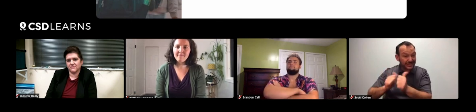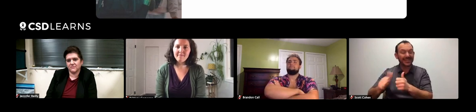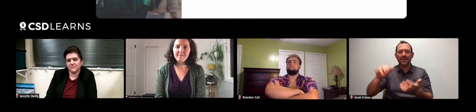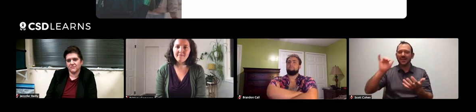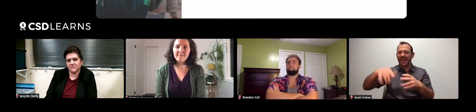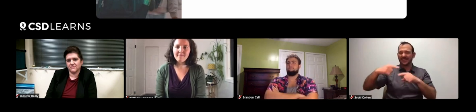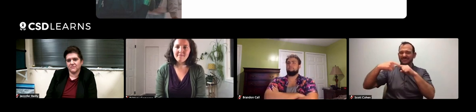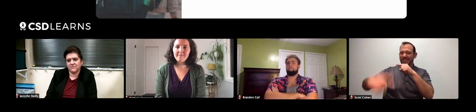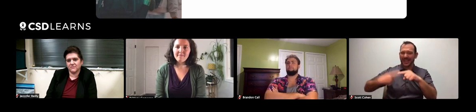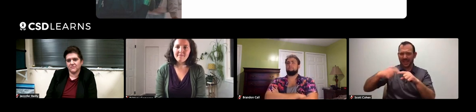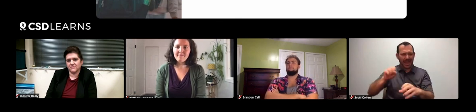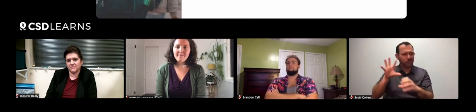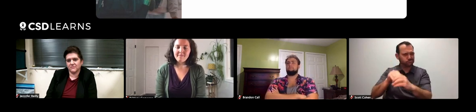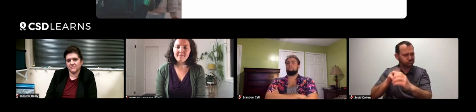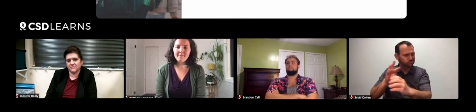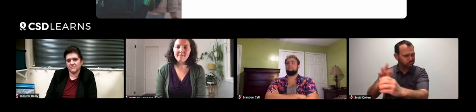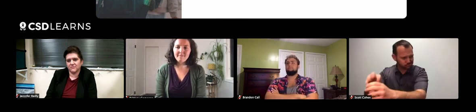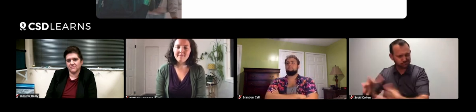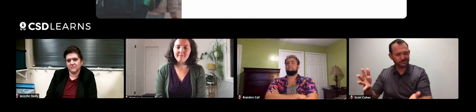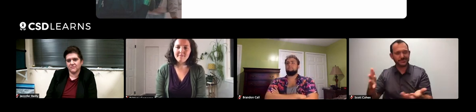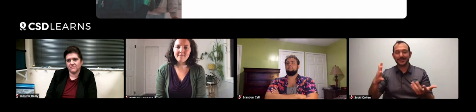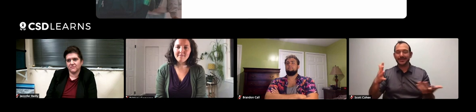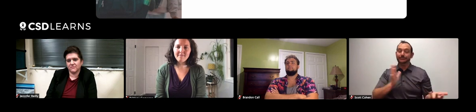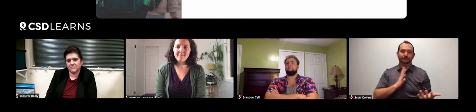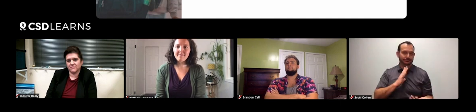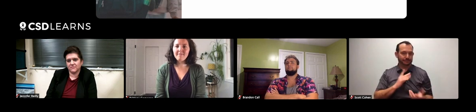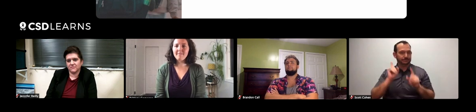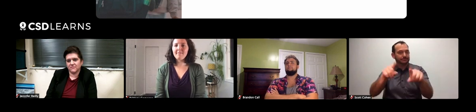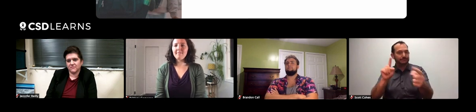And these are competitions that run year-round. So students have a chance to be a part of them